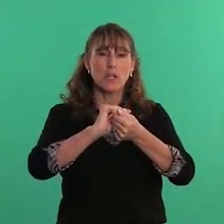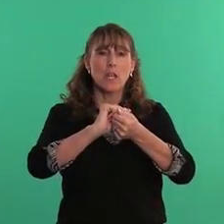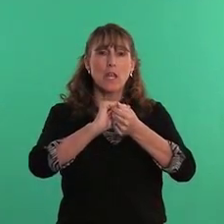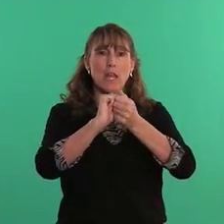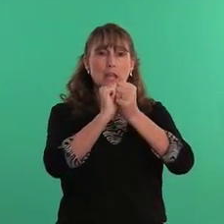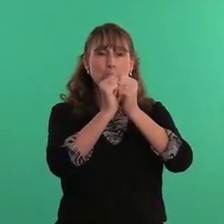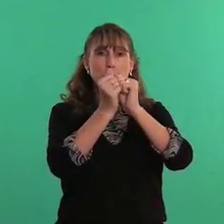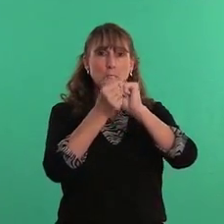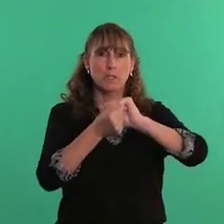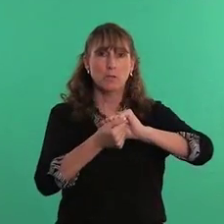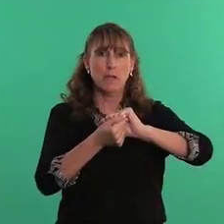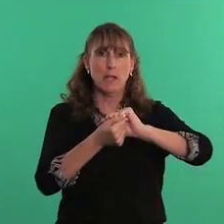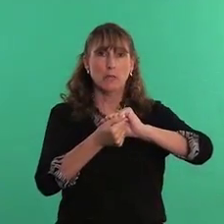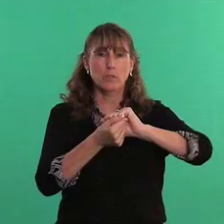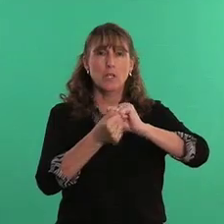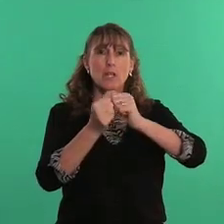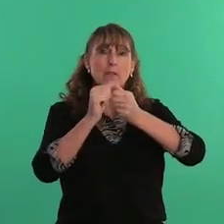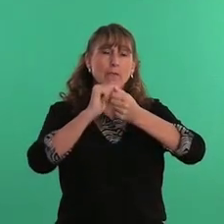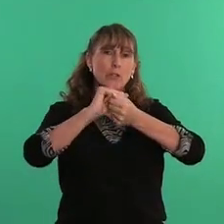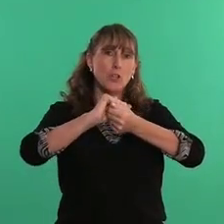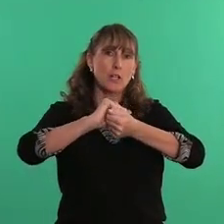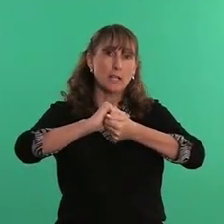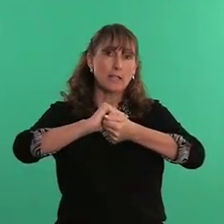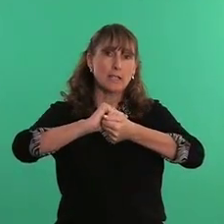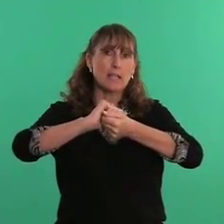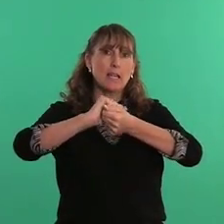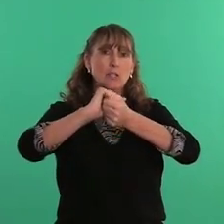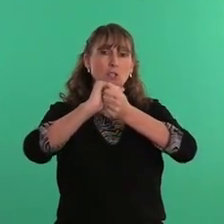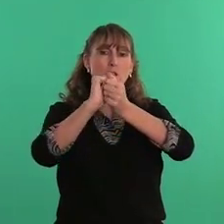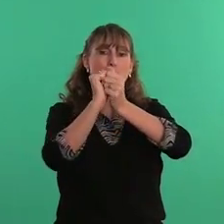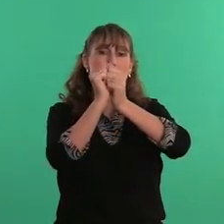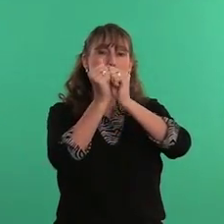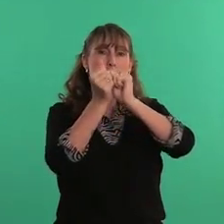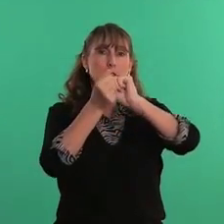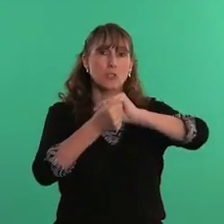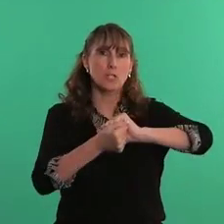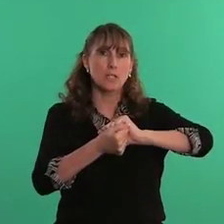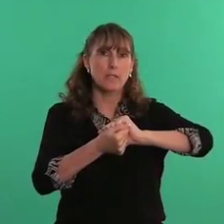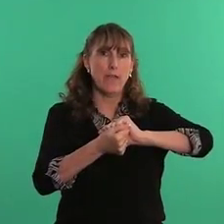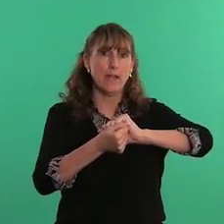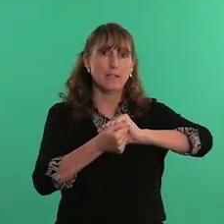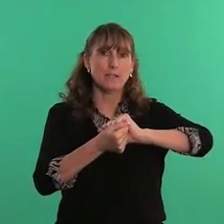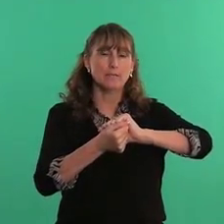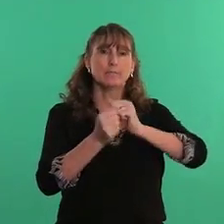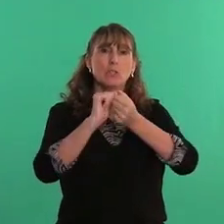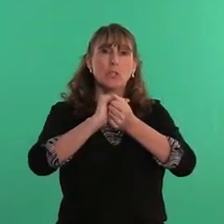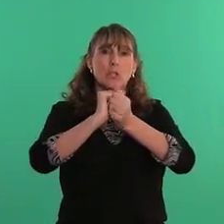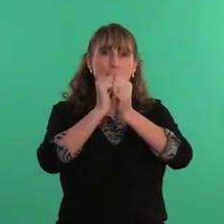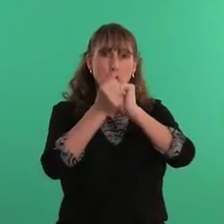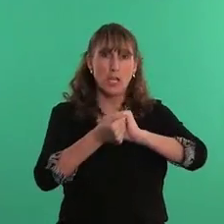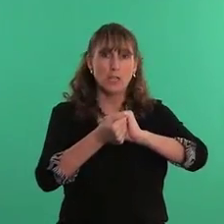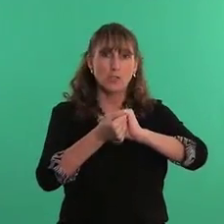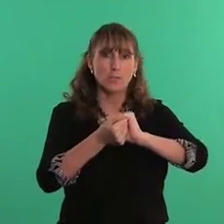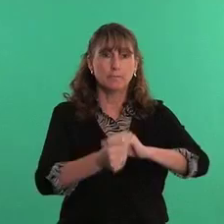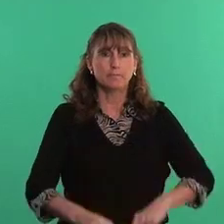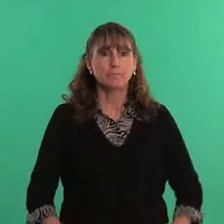and twist it around first it started like this and it changed into that change